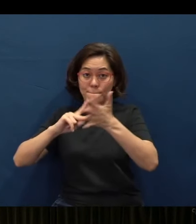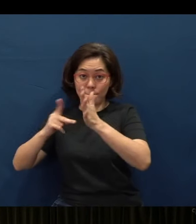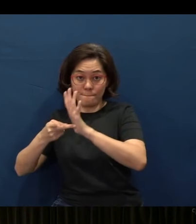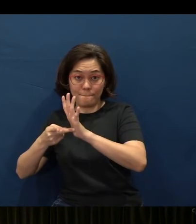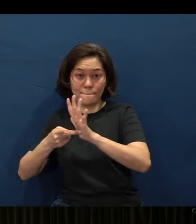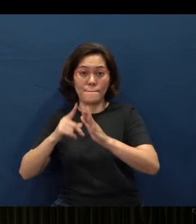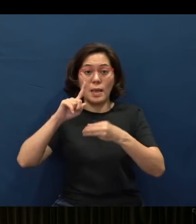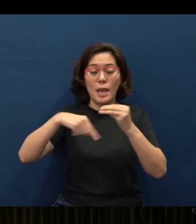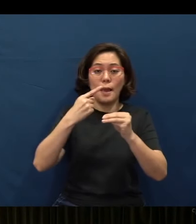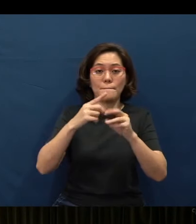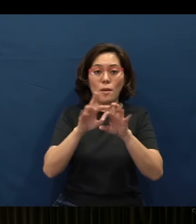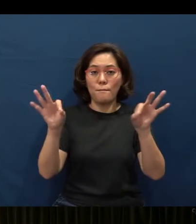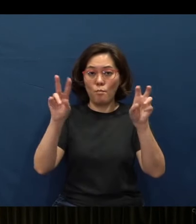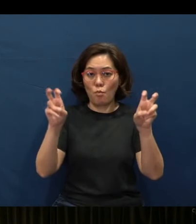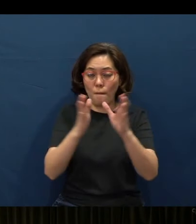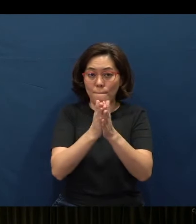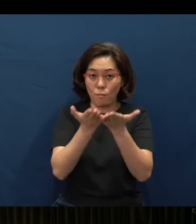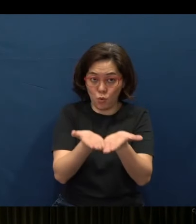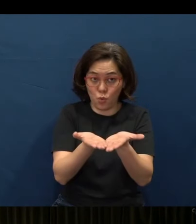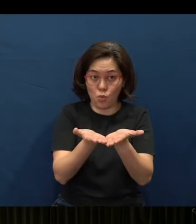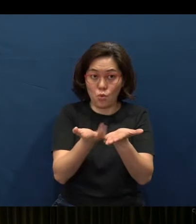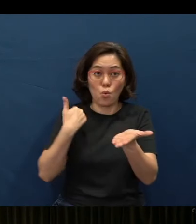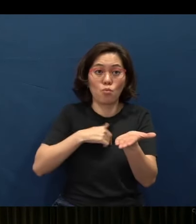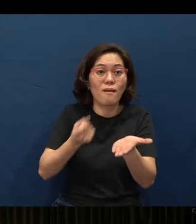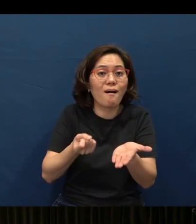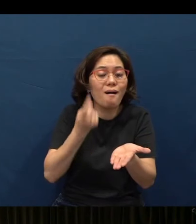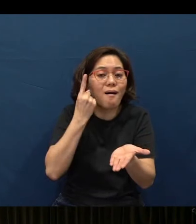And (for) each one of the lines here, we understand that it is a purpose,